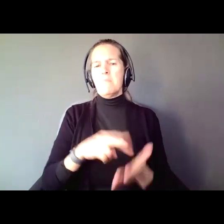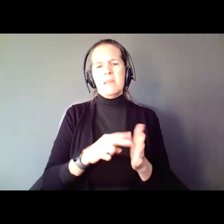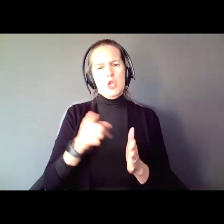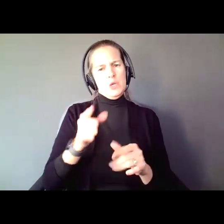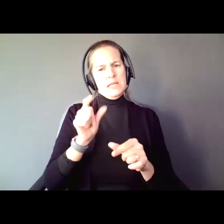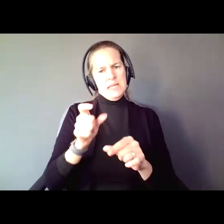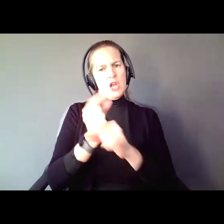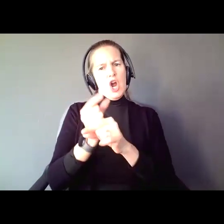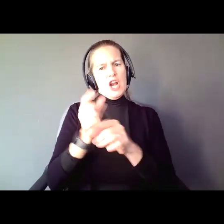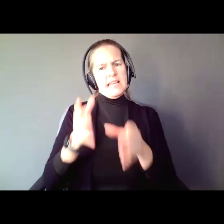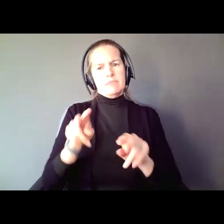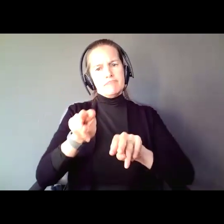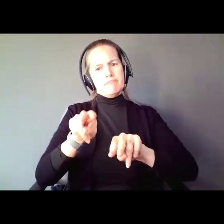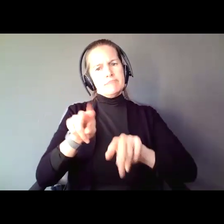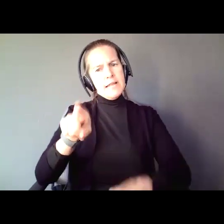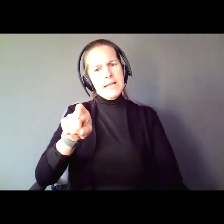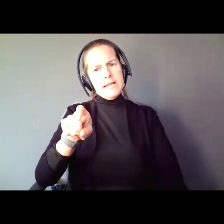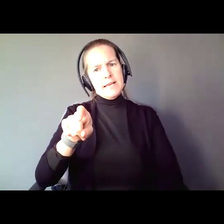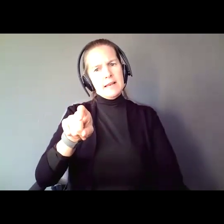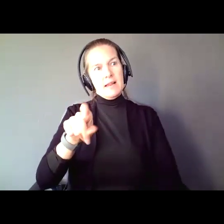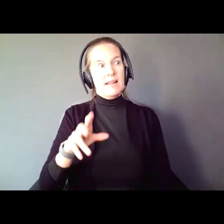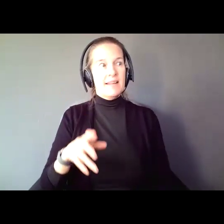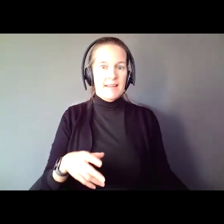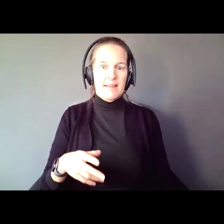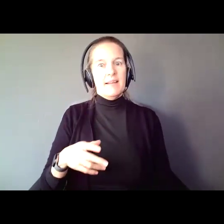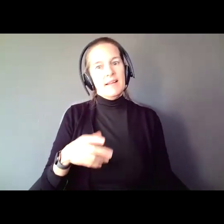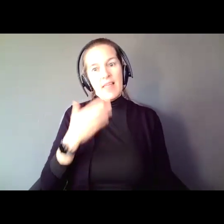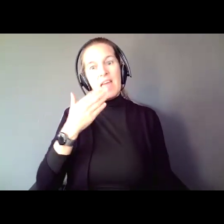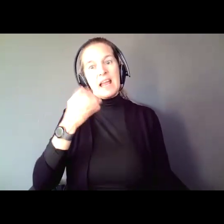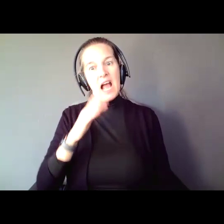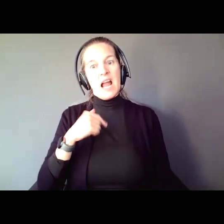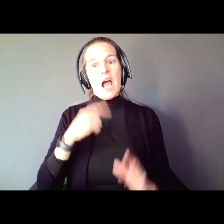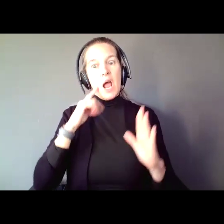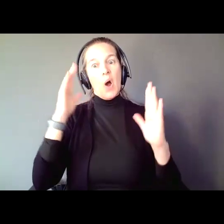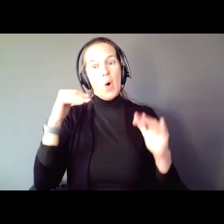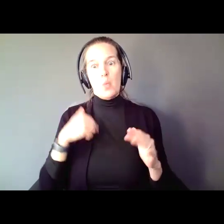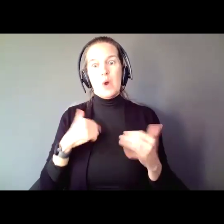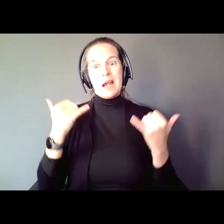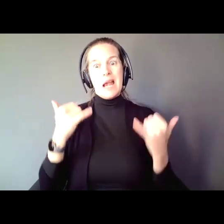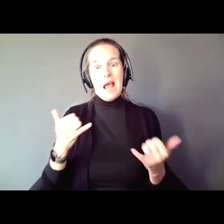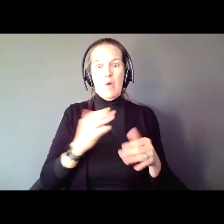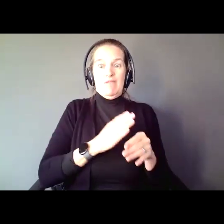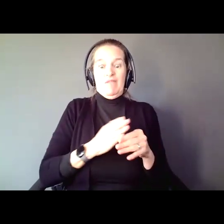Now here we are, thank god I hope, coming out of almost four years of pandemic, and I wonder if any of you have